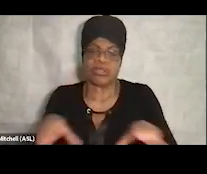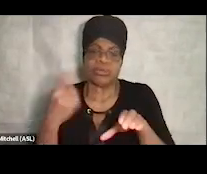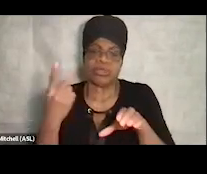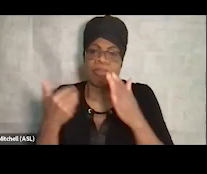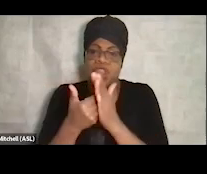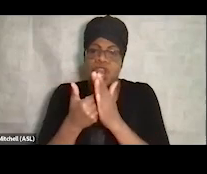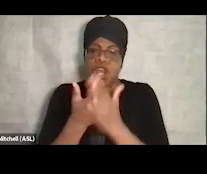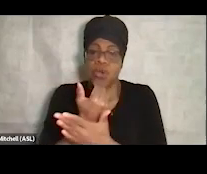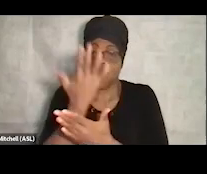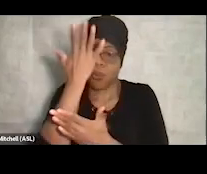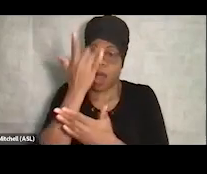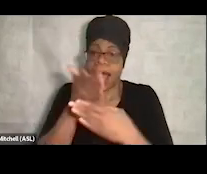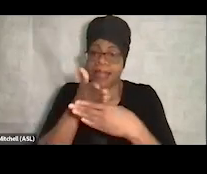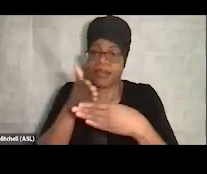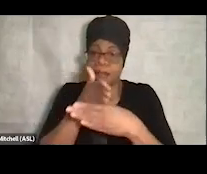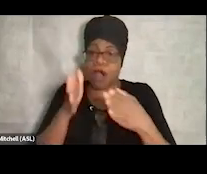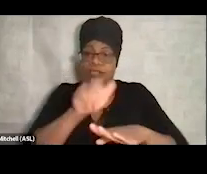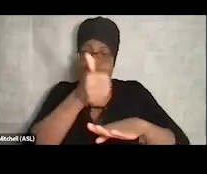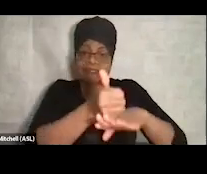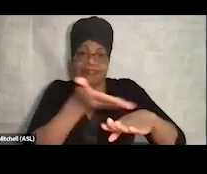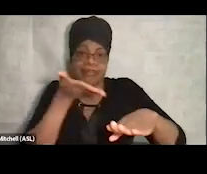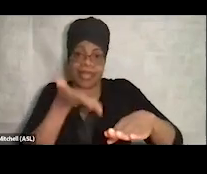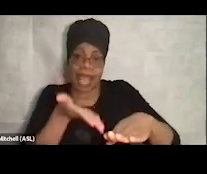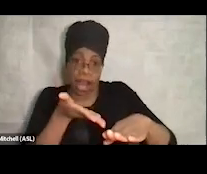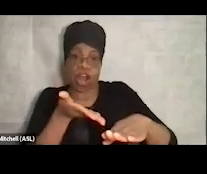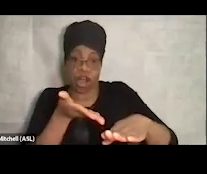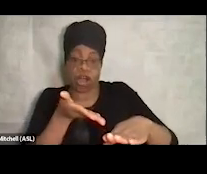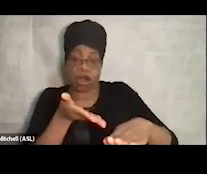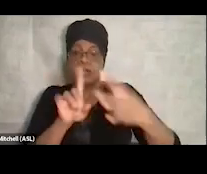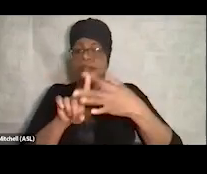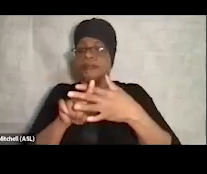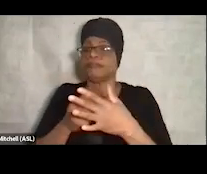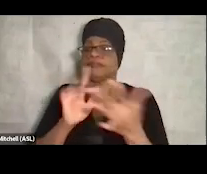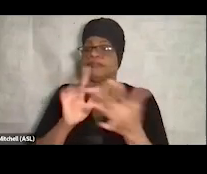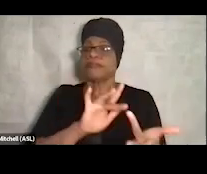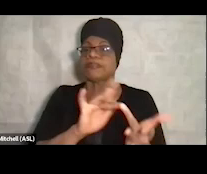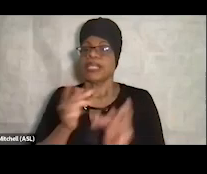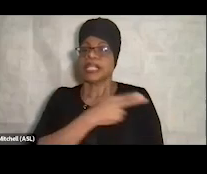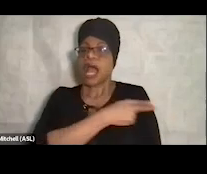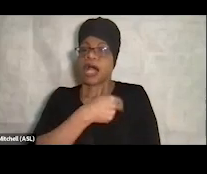And then started contacting hospitals as potential partnerships